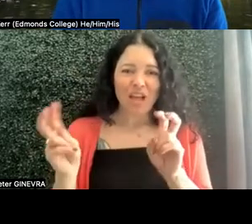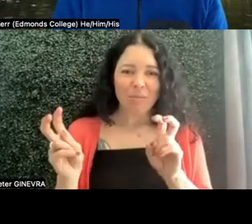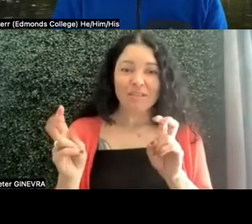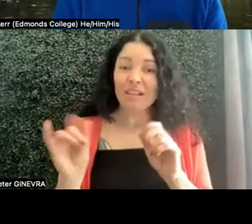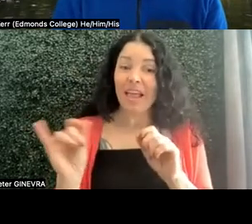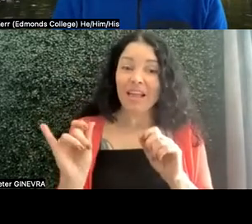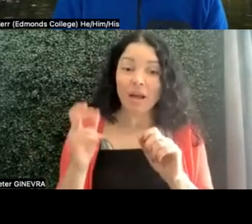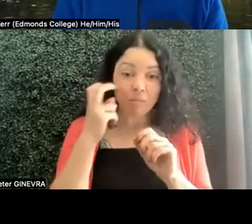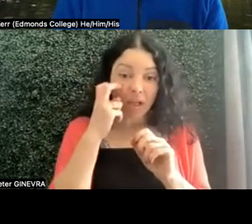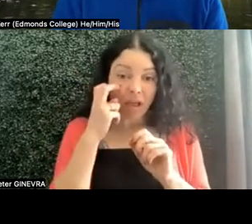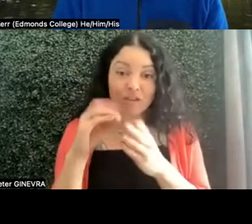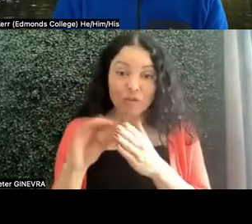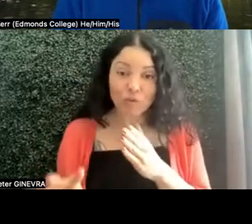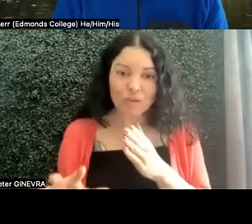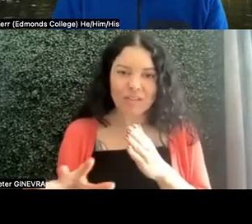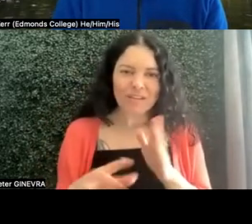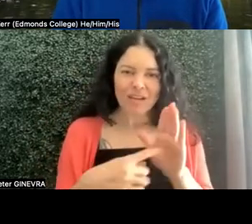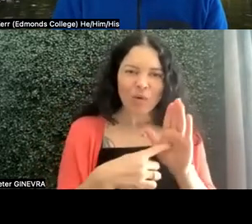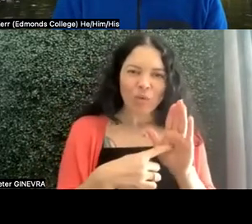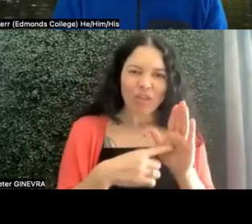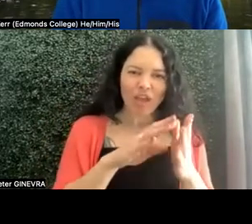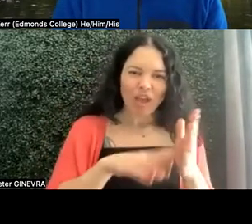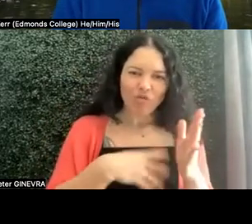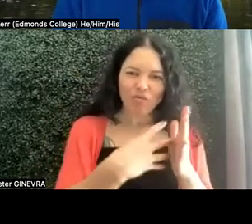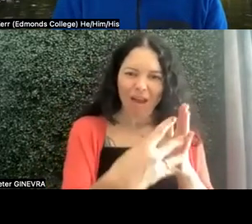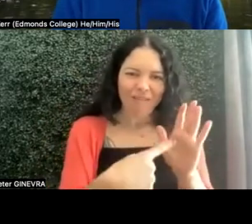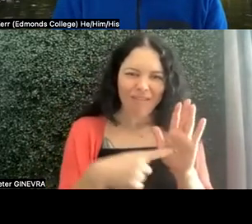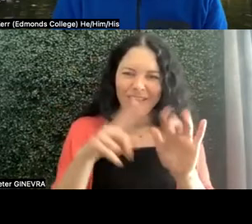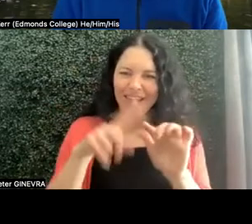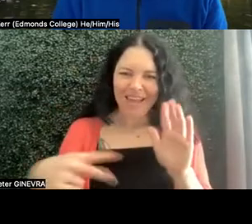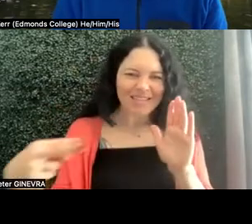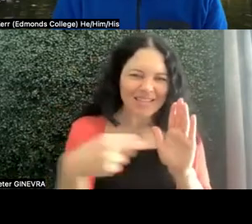Or how do you teach a student who has dyscalculia?